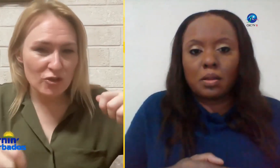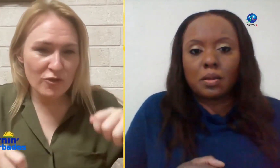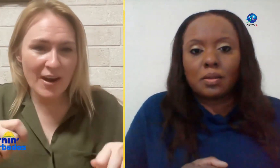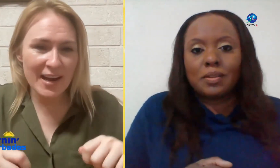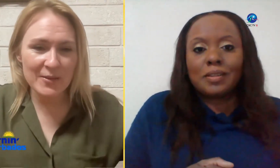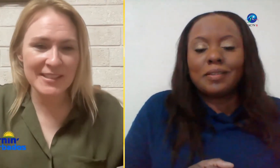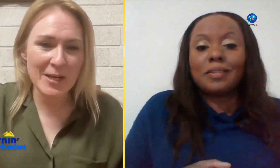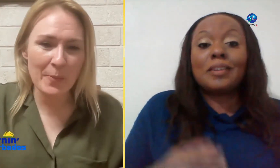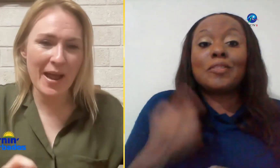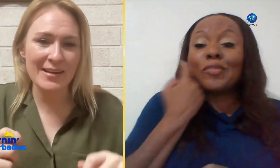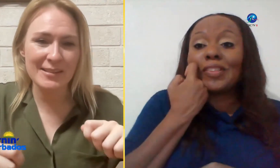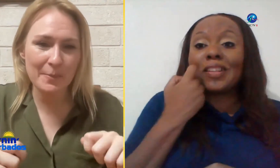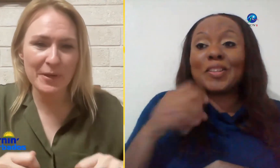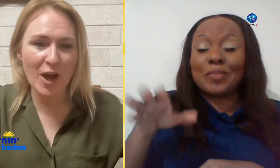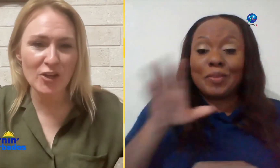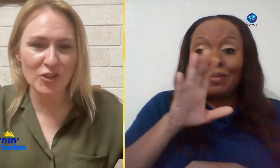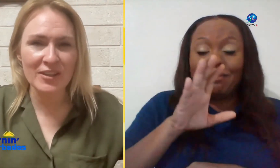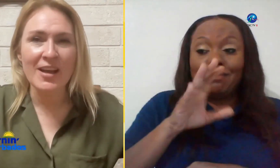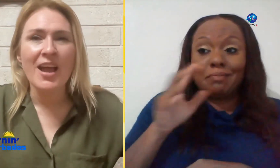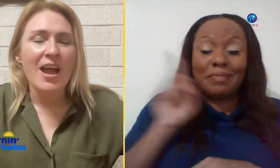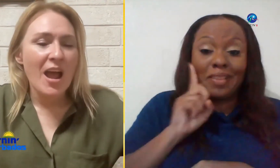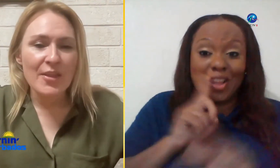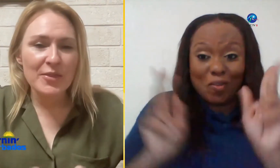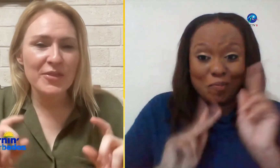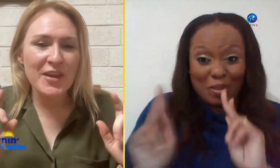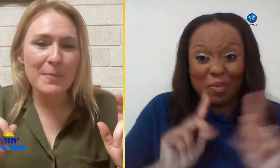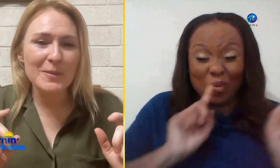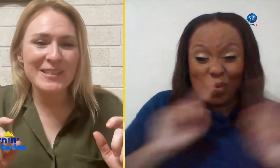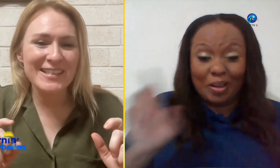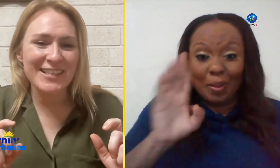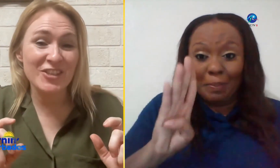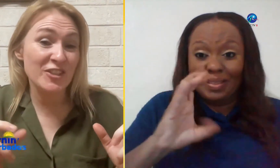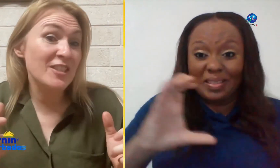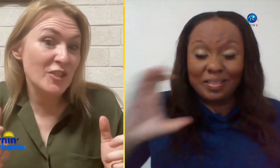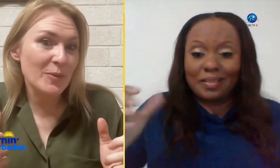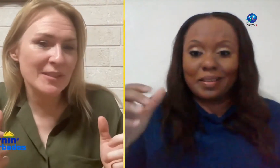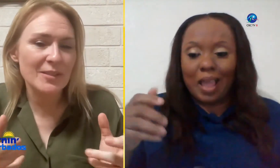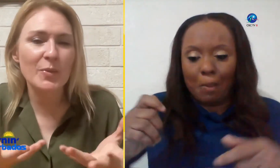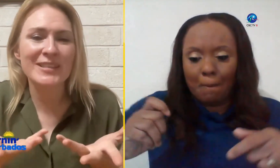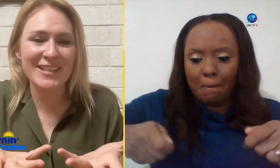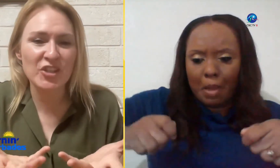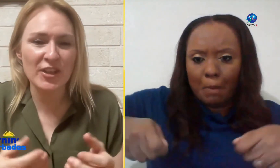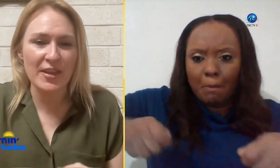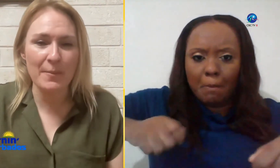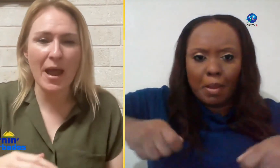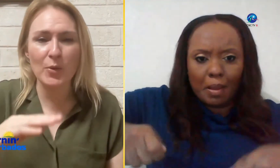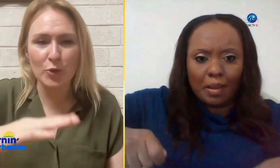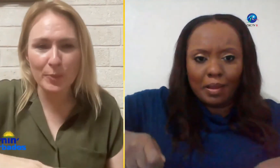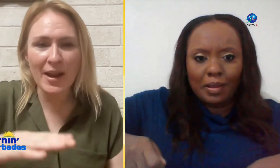to try not to be a panda percussion and their music teachers students we're teaching them how